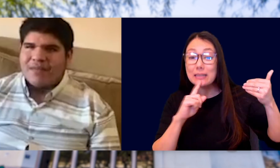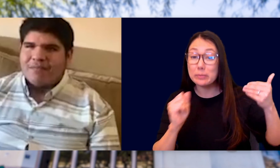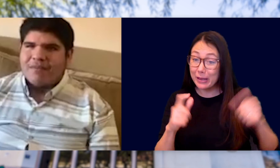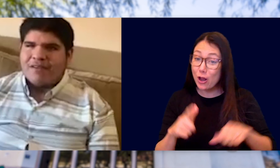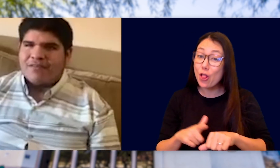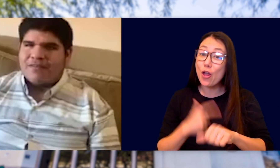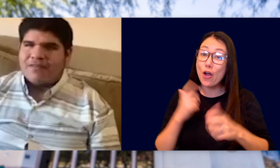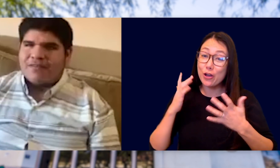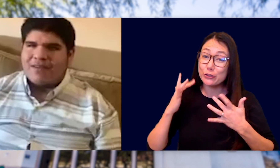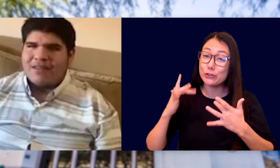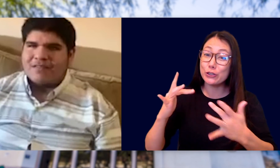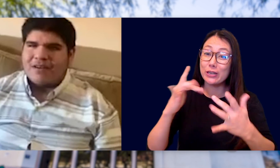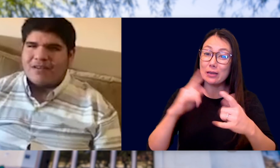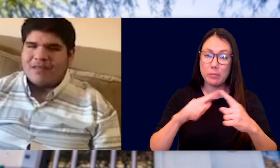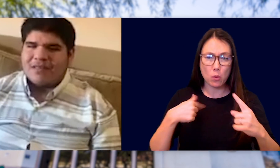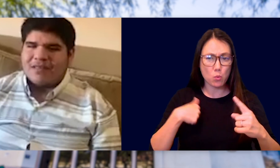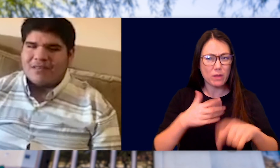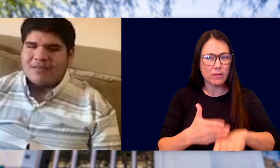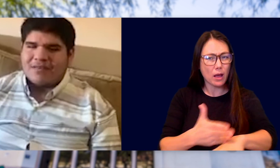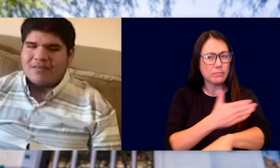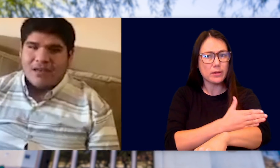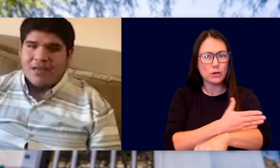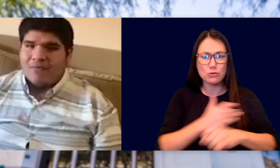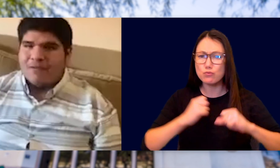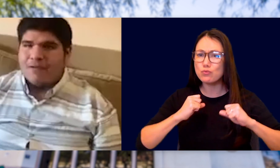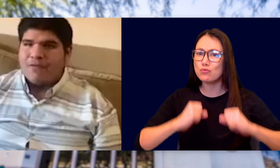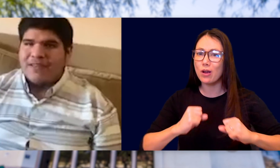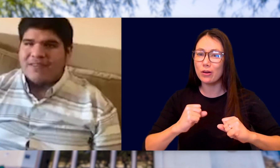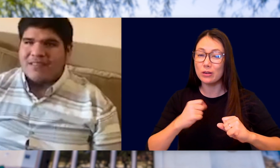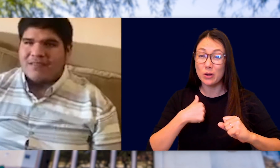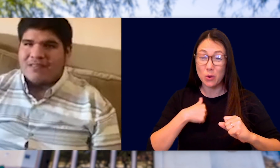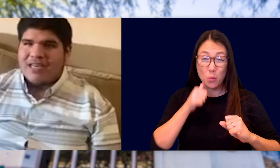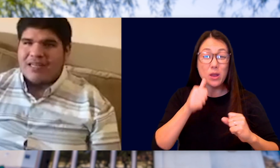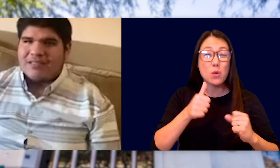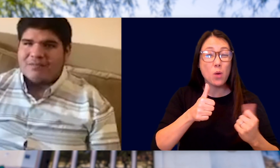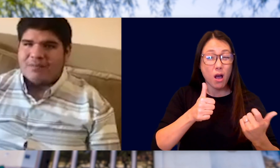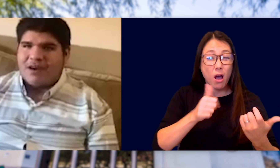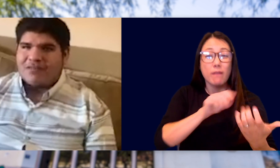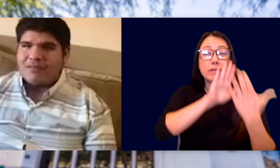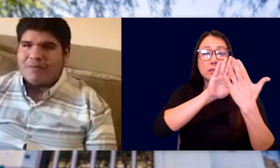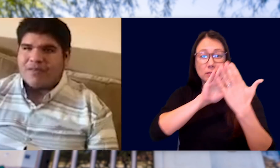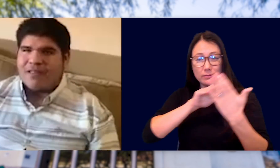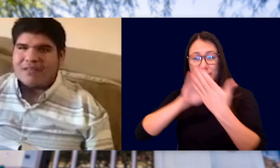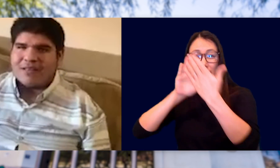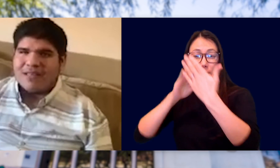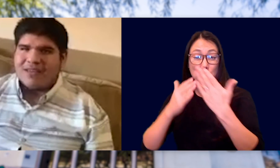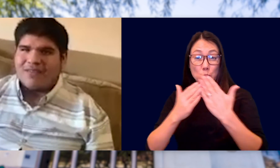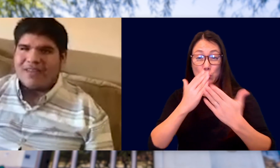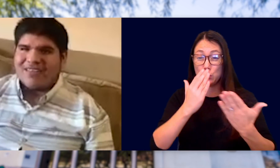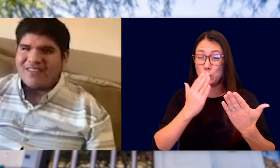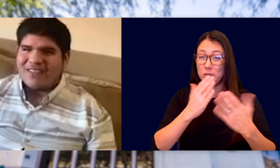BUT WE'VE GOTTEN BETTER AND STRONGER BECAUSE OF IT. WE WILL FACE NEW CHALLENGES, BUT ALWAYS REMEMBER THIS, IF WE CAN PULL THIS OFF,